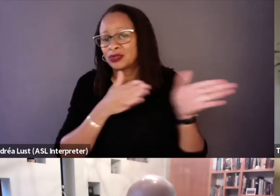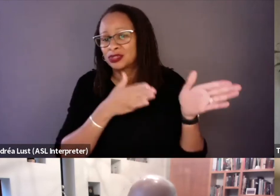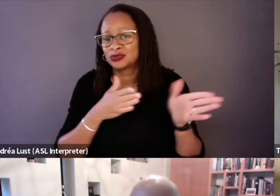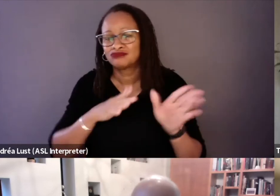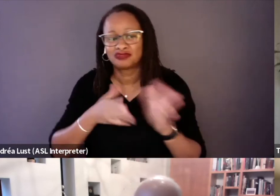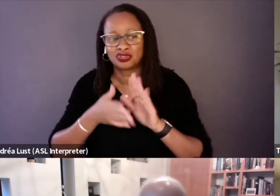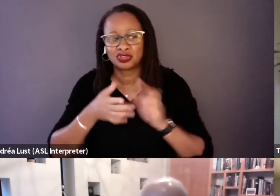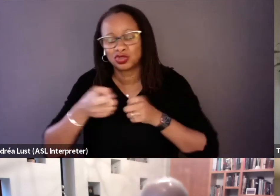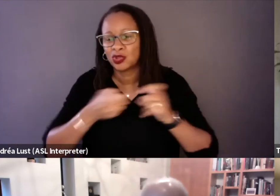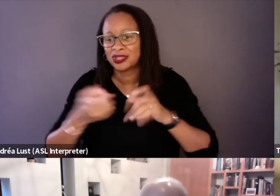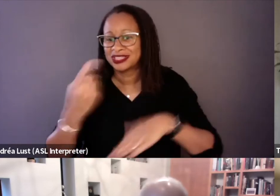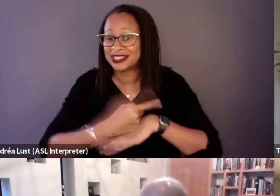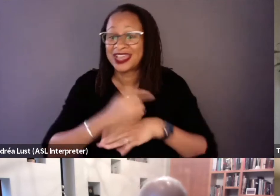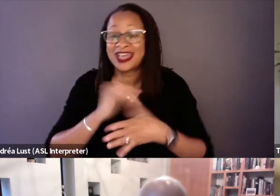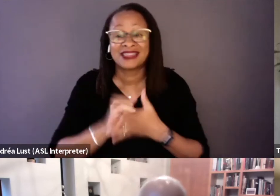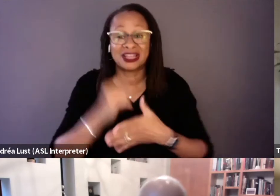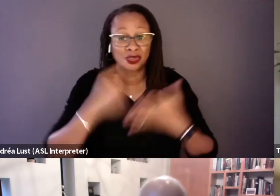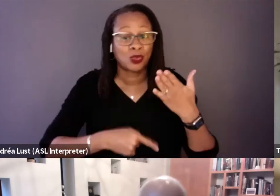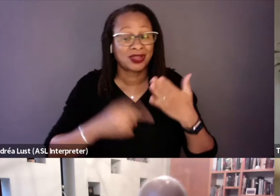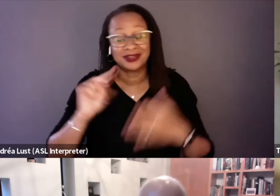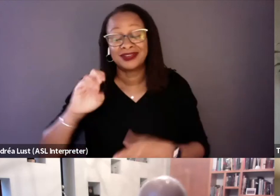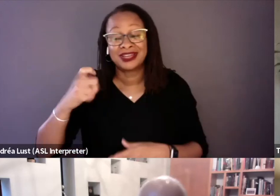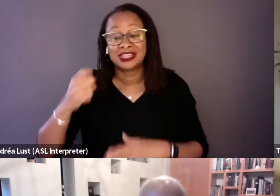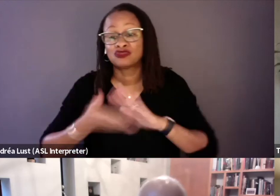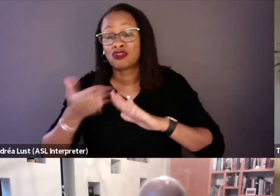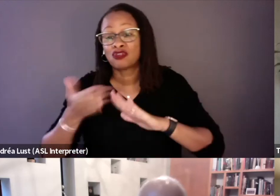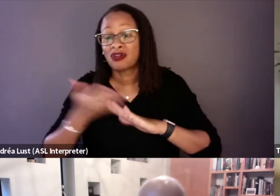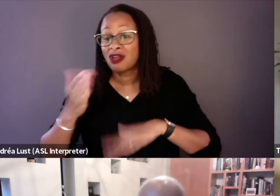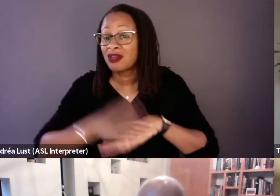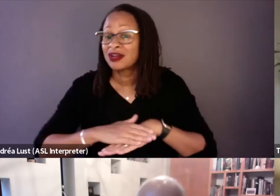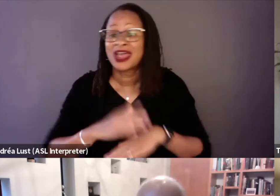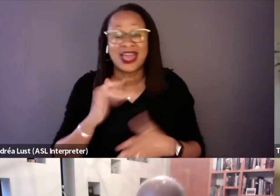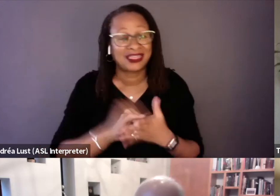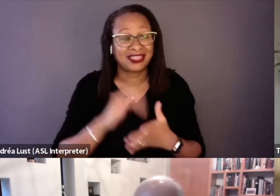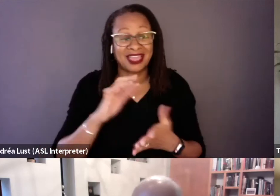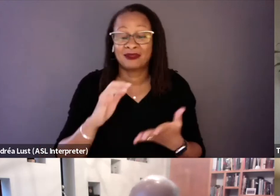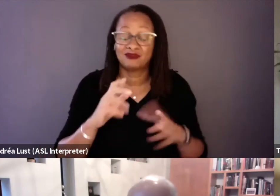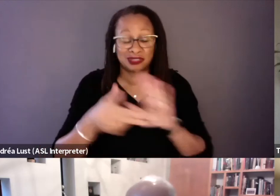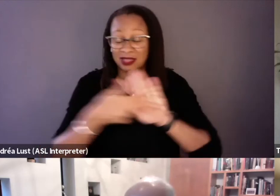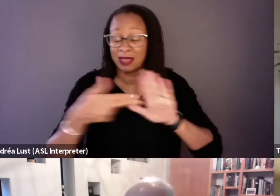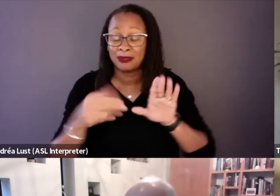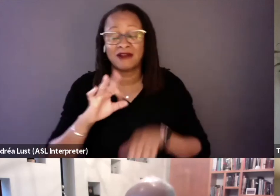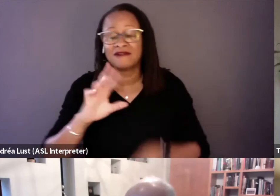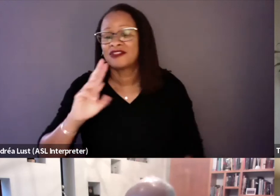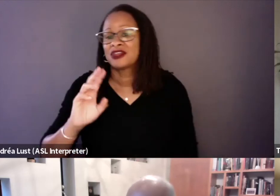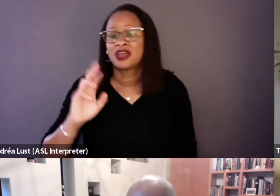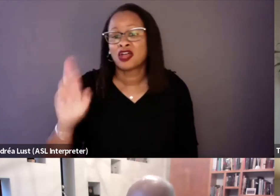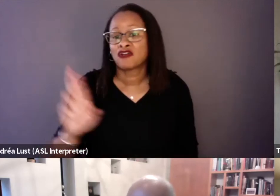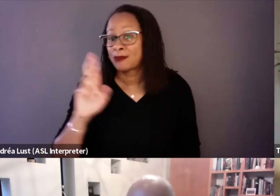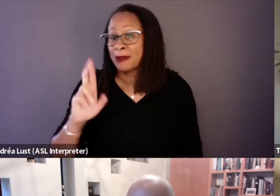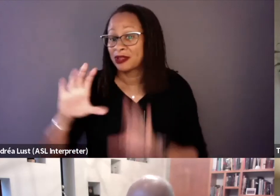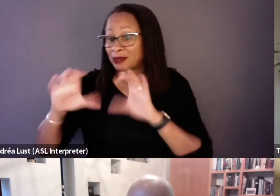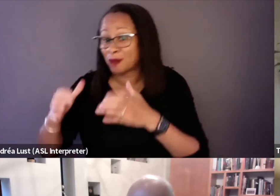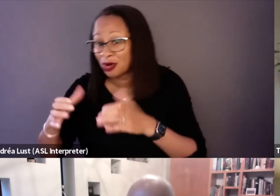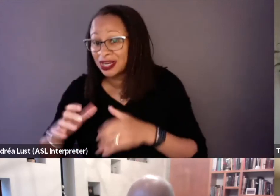and that was the Republican party at that point. And so to realize his political ambitions,